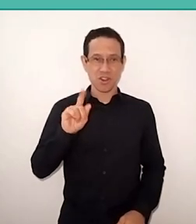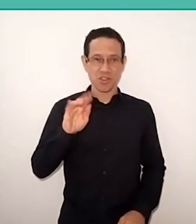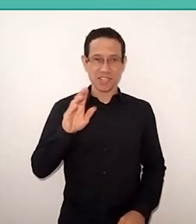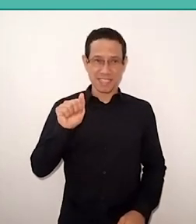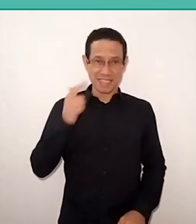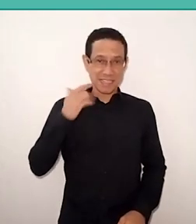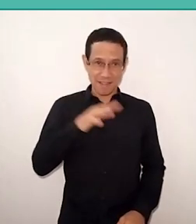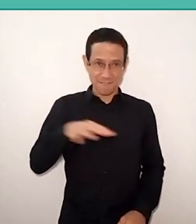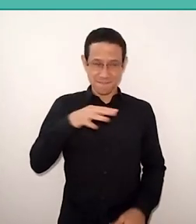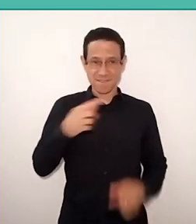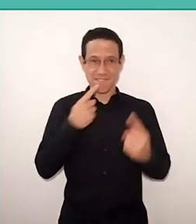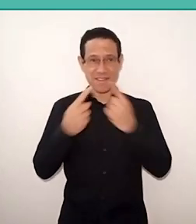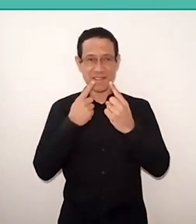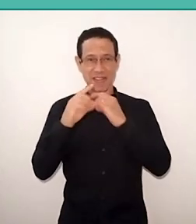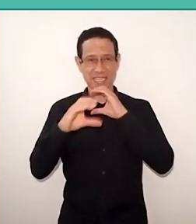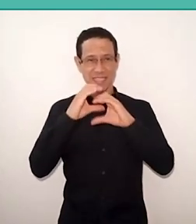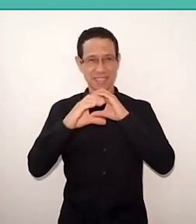I lived a personal Experience with Paulo Freire,